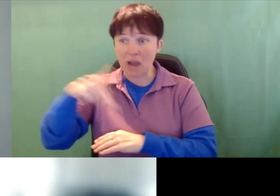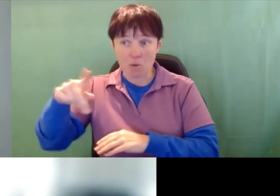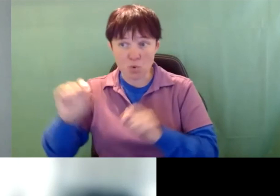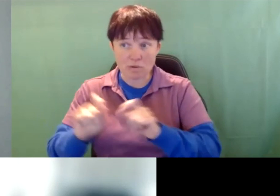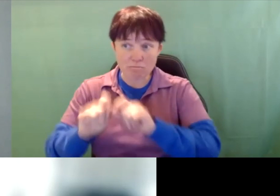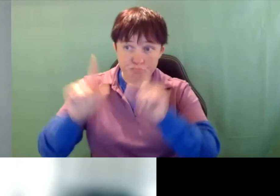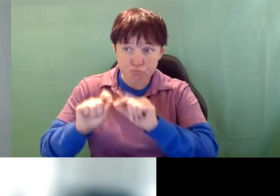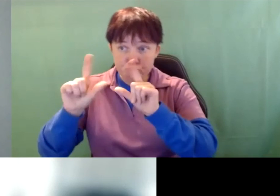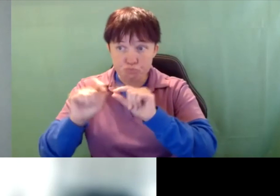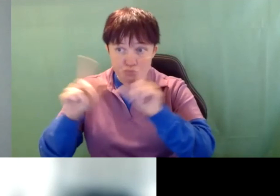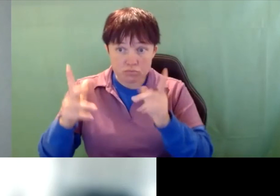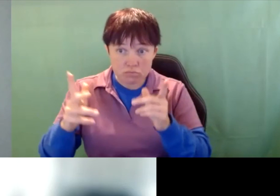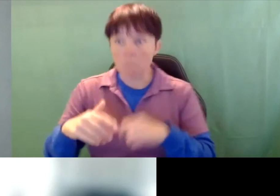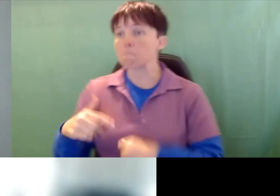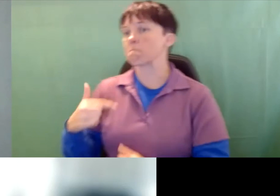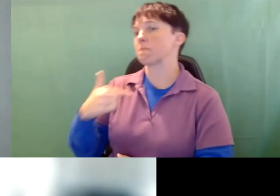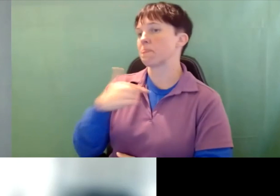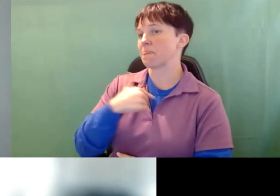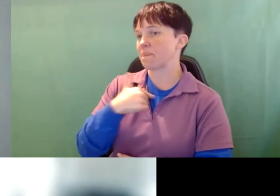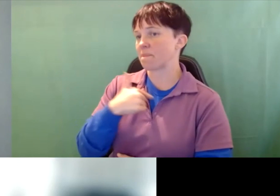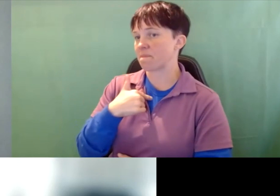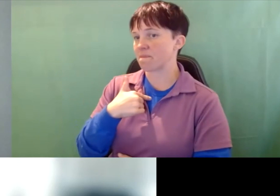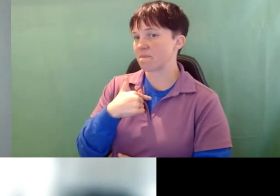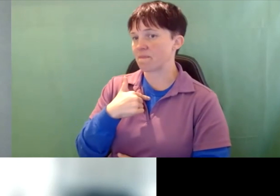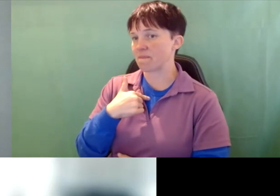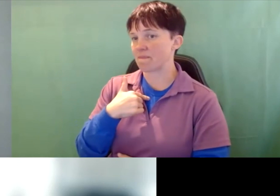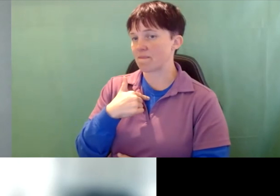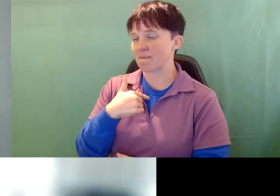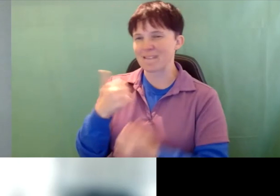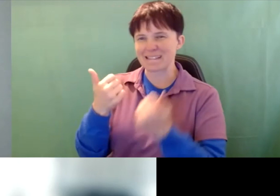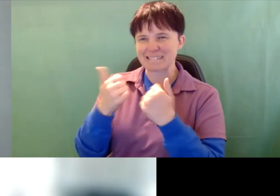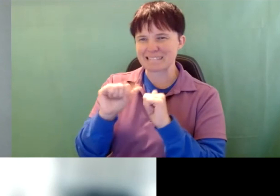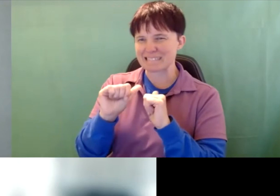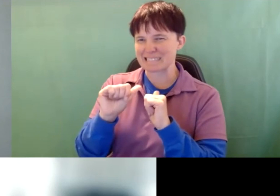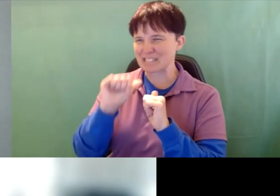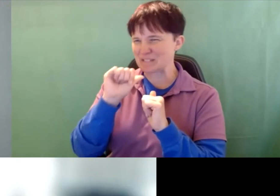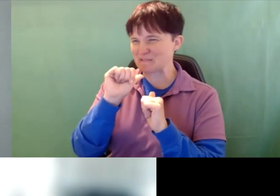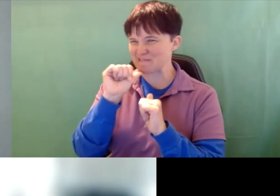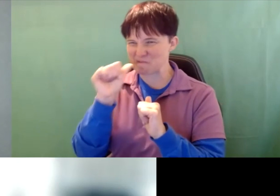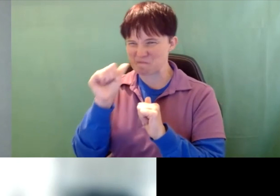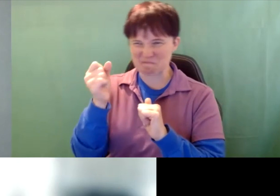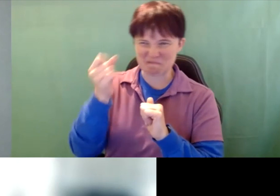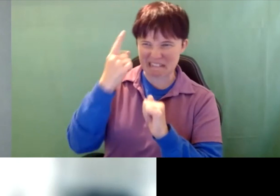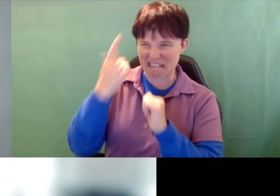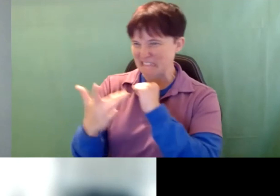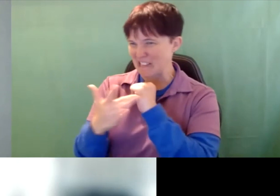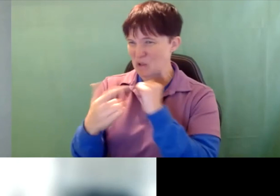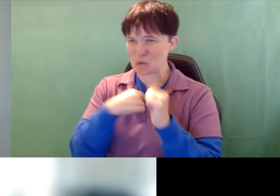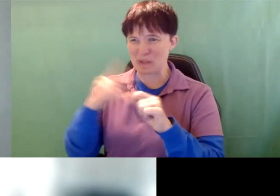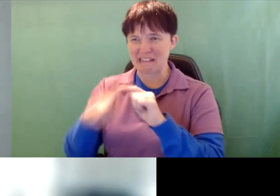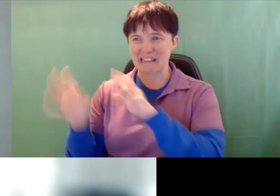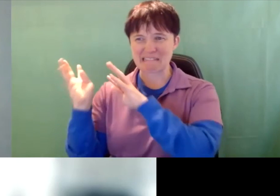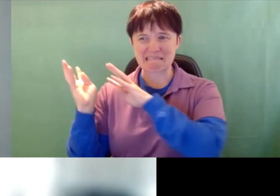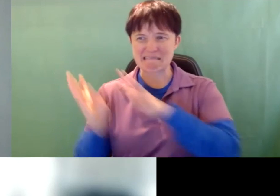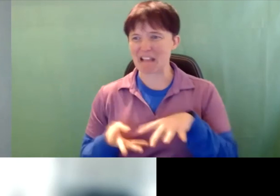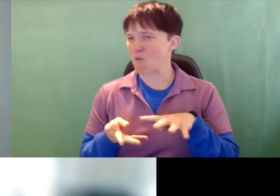Linda Alsop: I can send. I still don't get the technology we can't download it. My Powerpoint